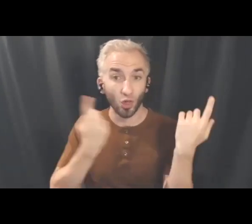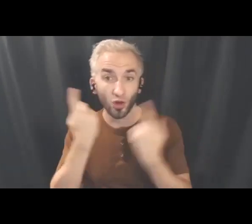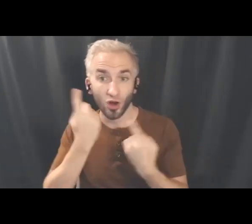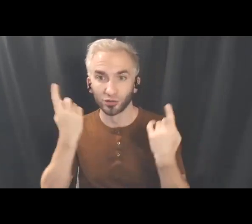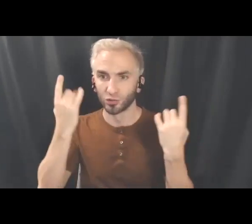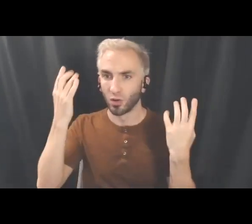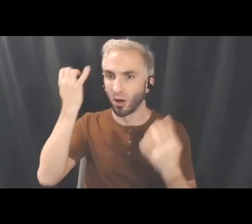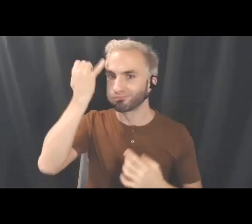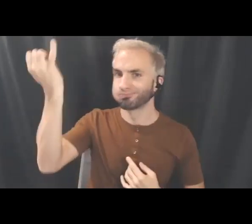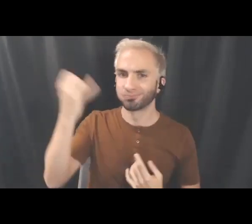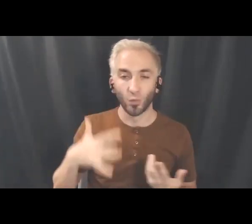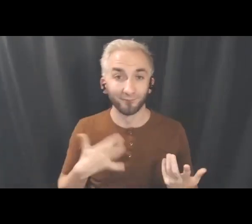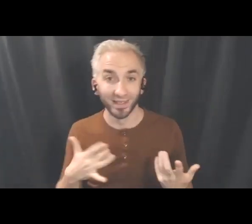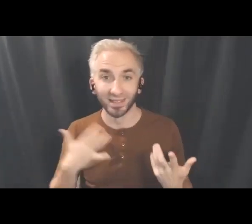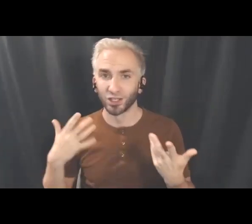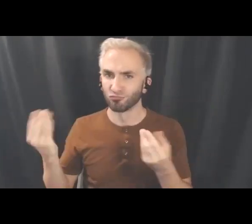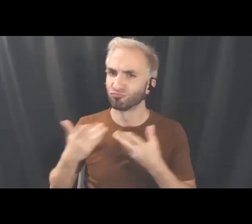any feelings that you get out of it, you know?